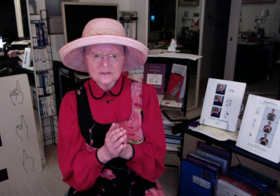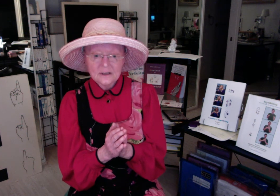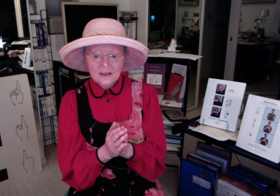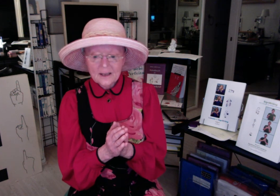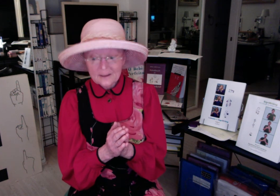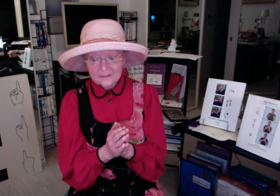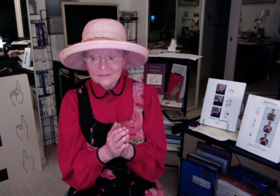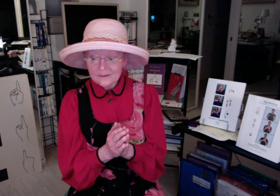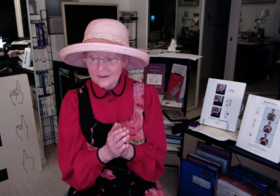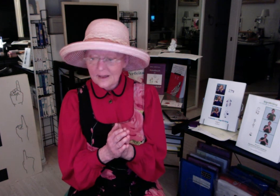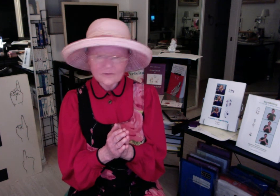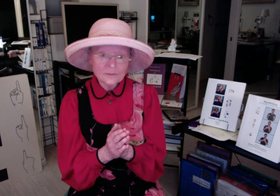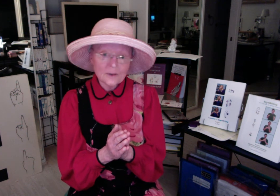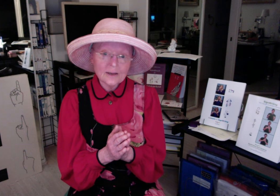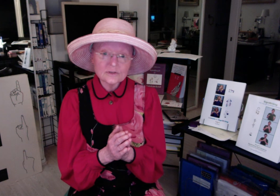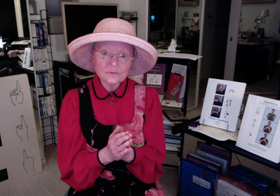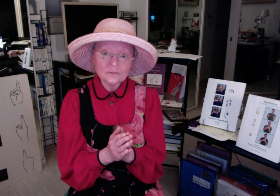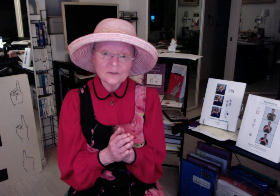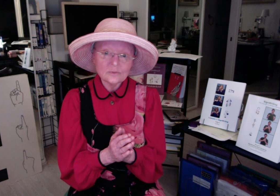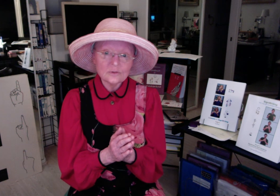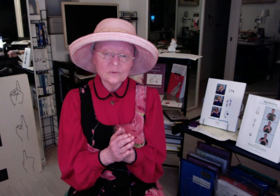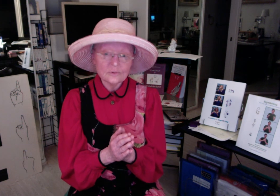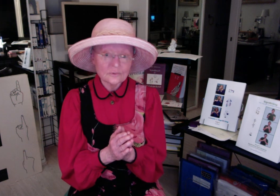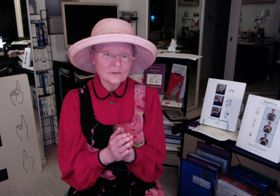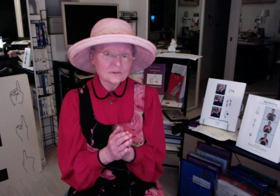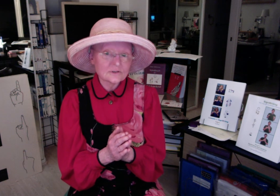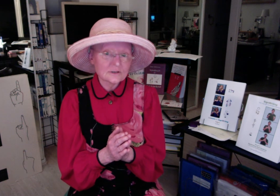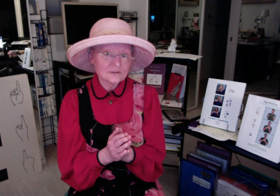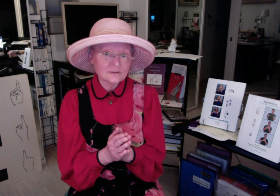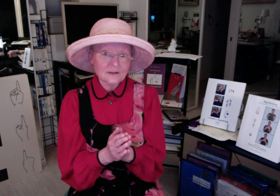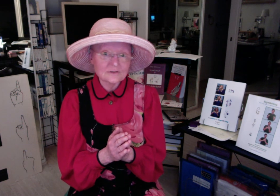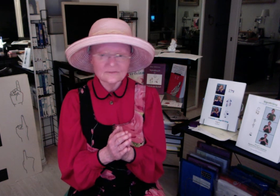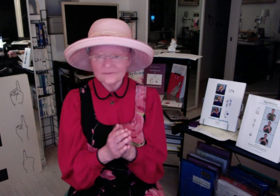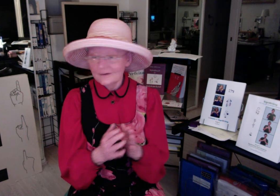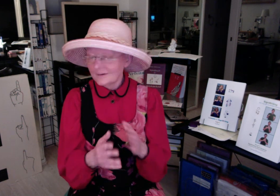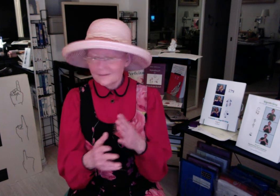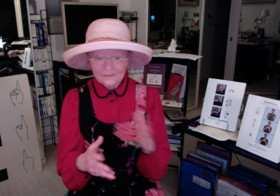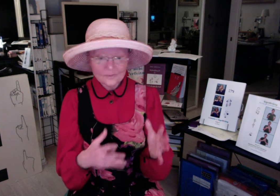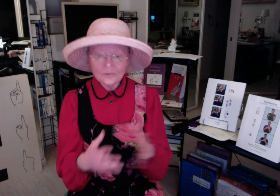there have in the past been many people who really discussed lots of important